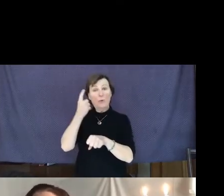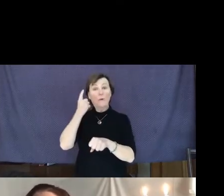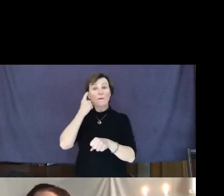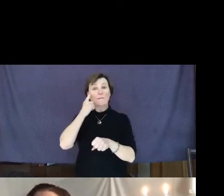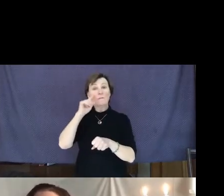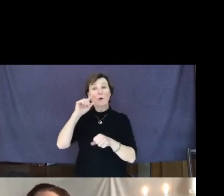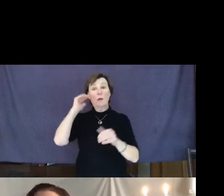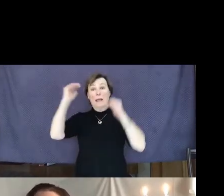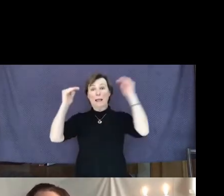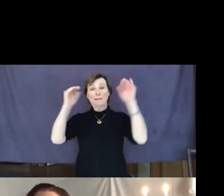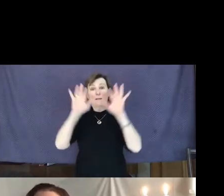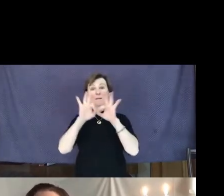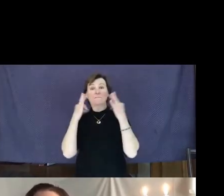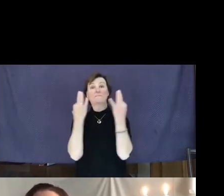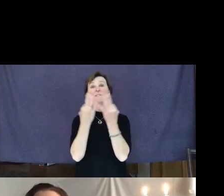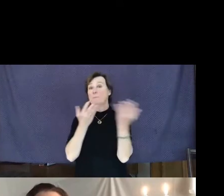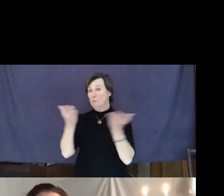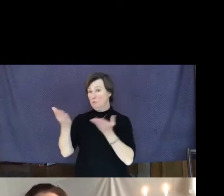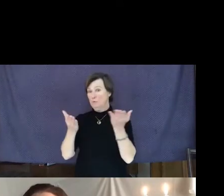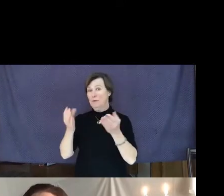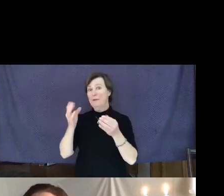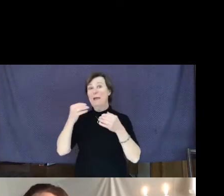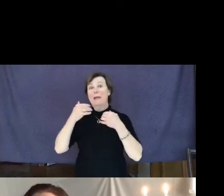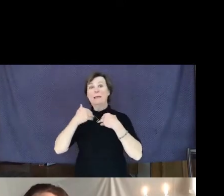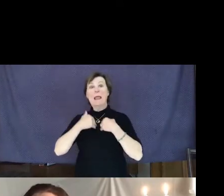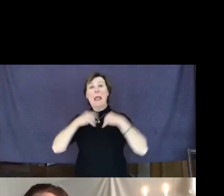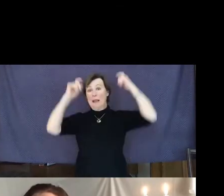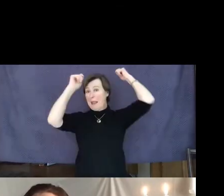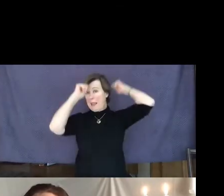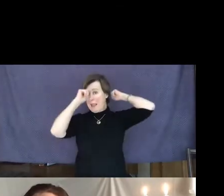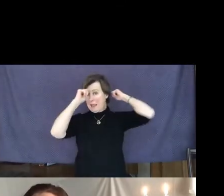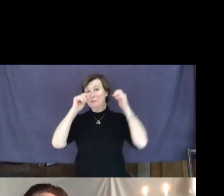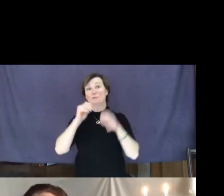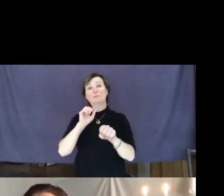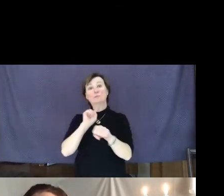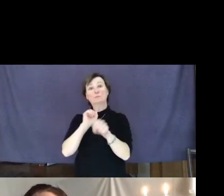and for many years owned a millinery shop here in downtown Salem.